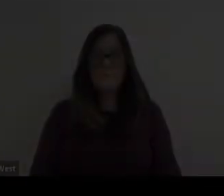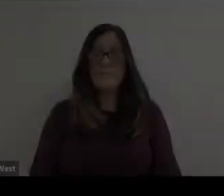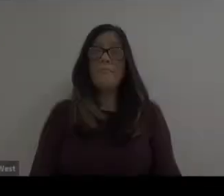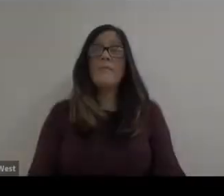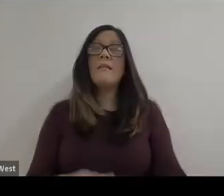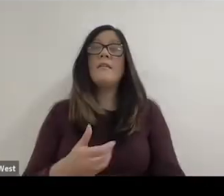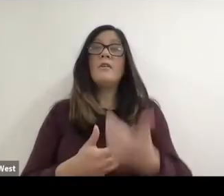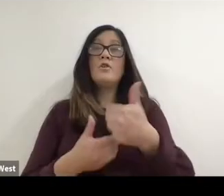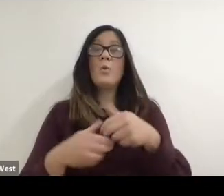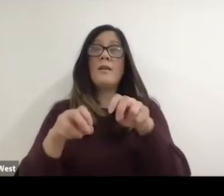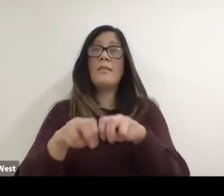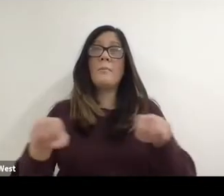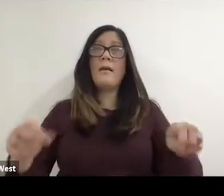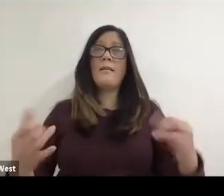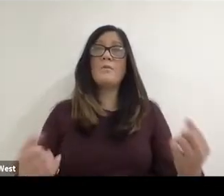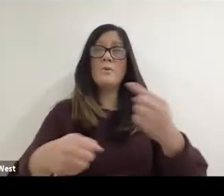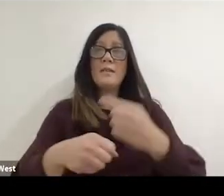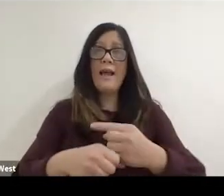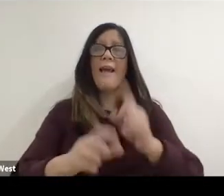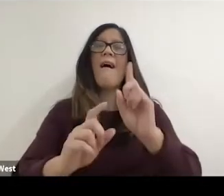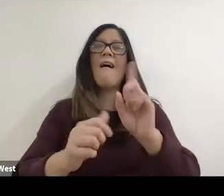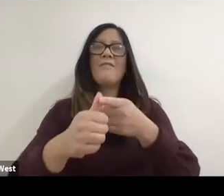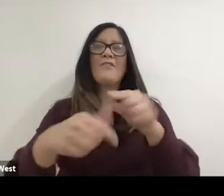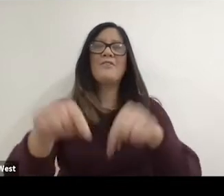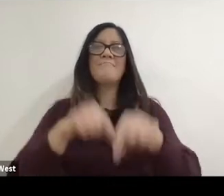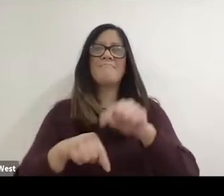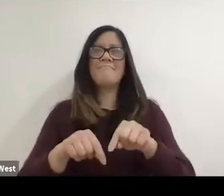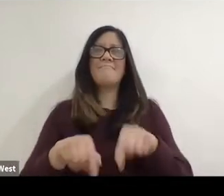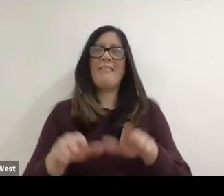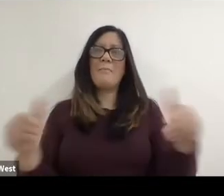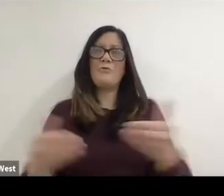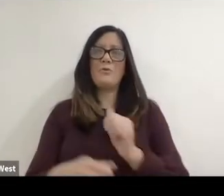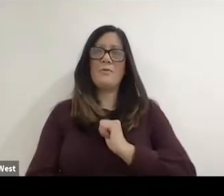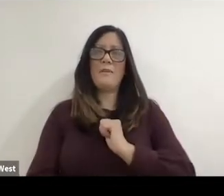On our panel today we have, first of all, let me introduce myself. My name is Paul DePace,